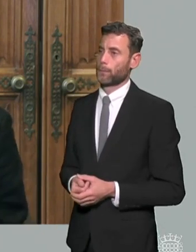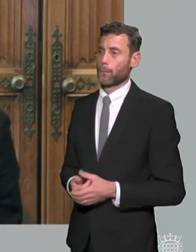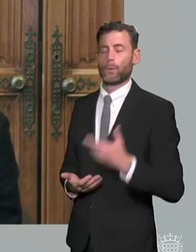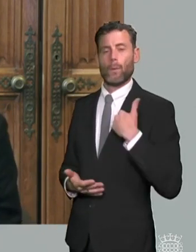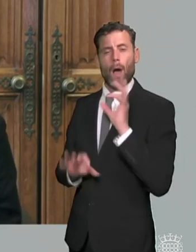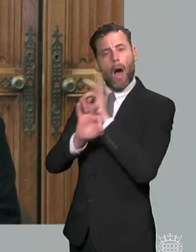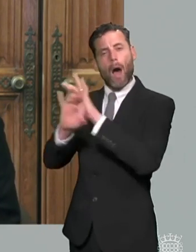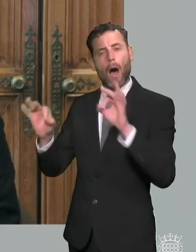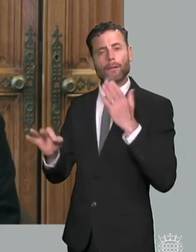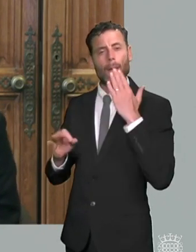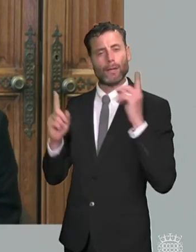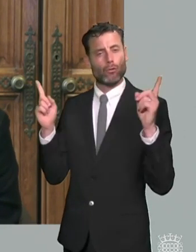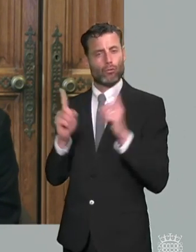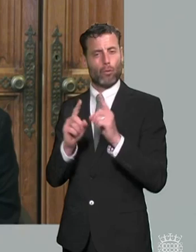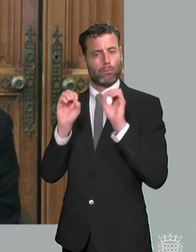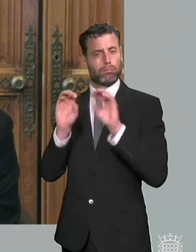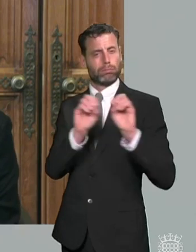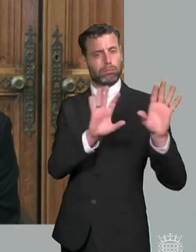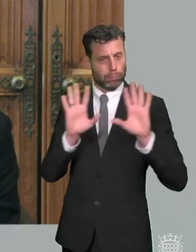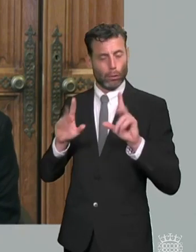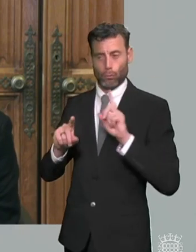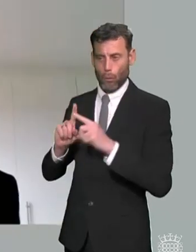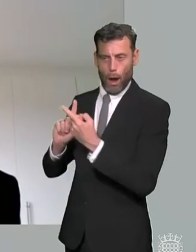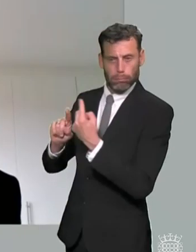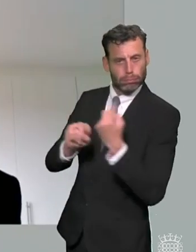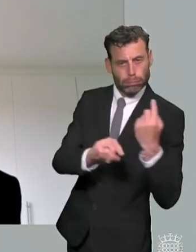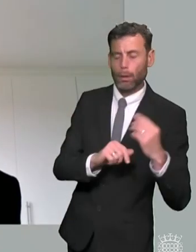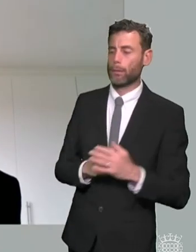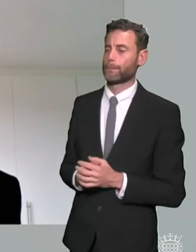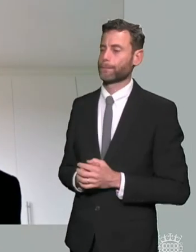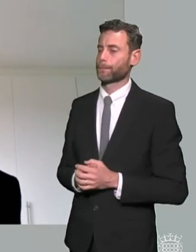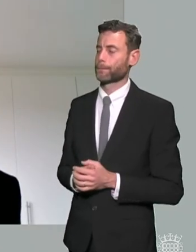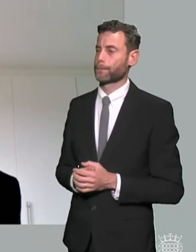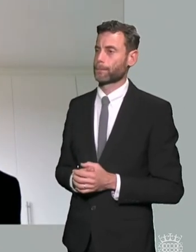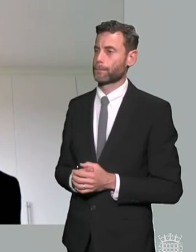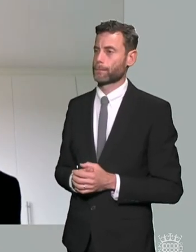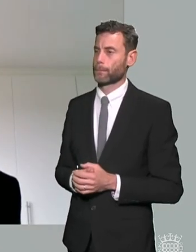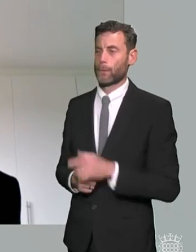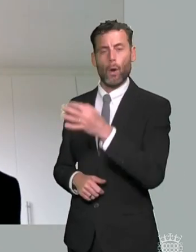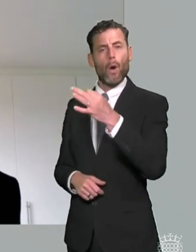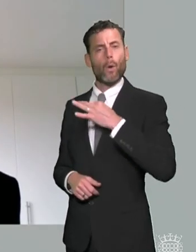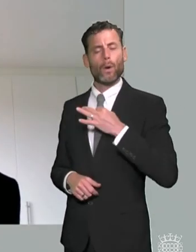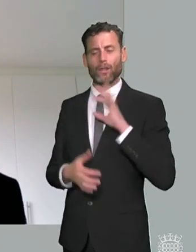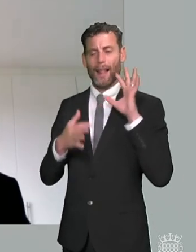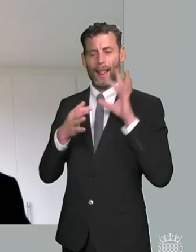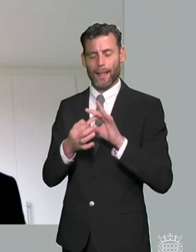possible um but carry on yeah i mean in terms of the question about conflict um i agree very much